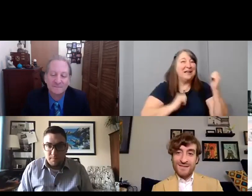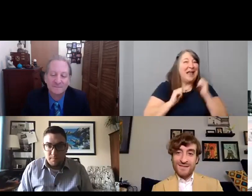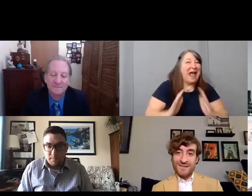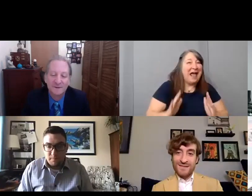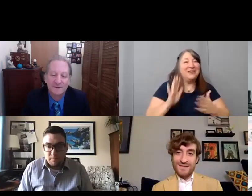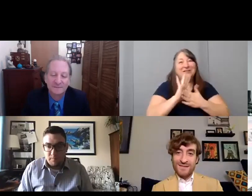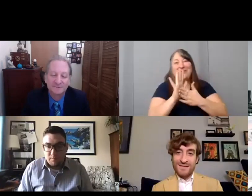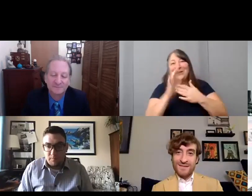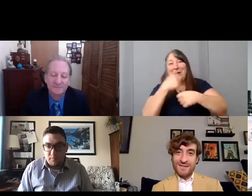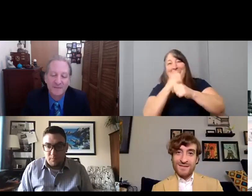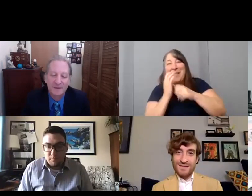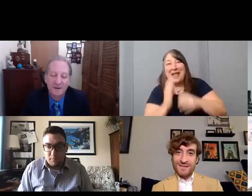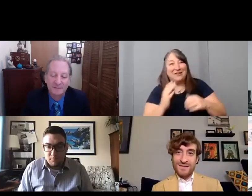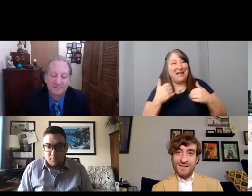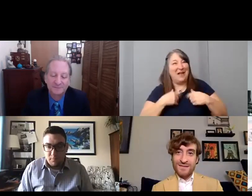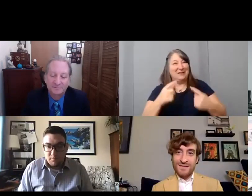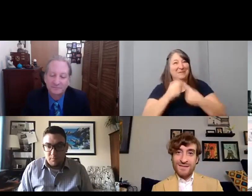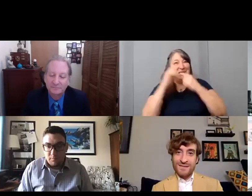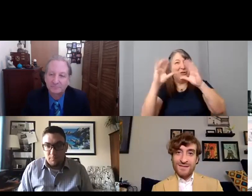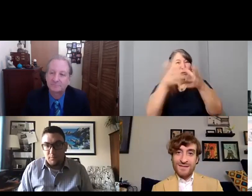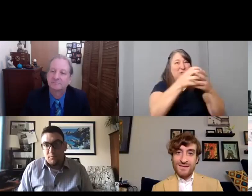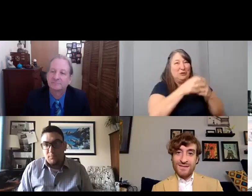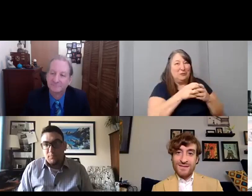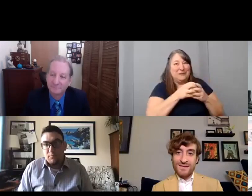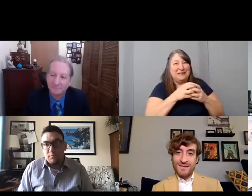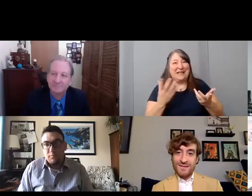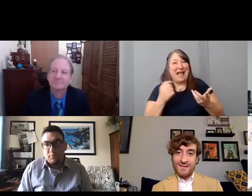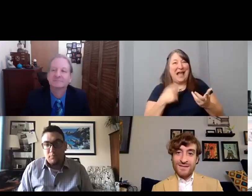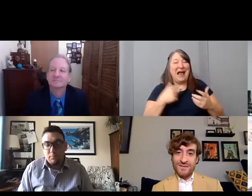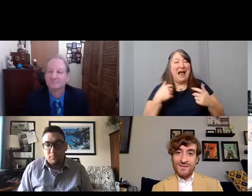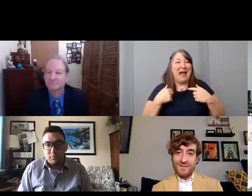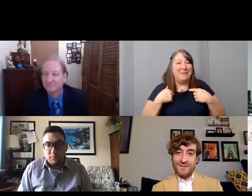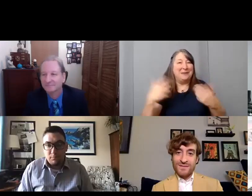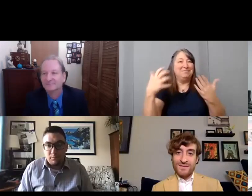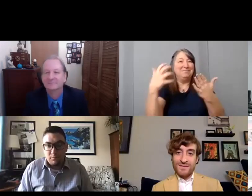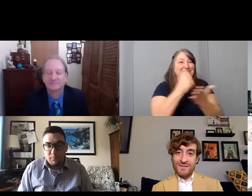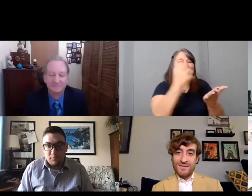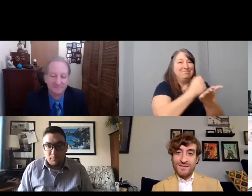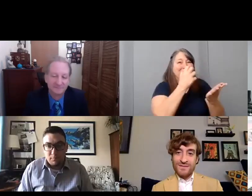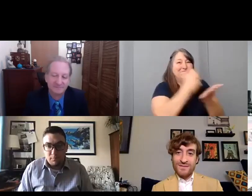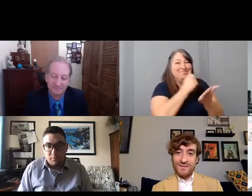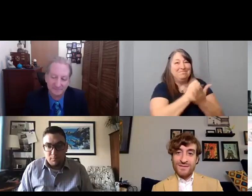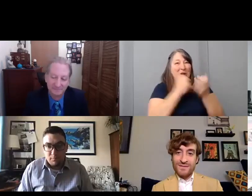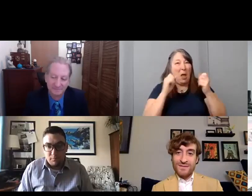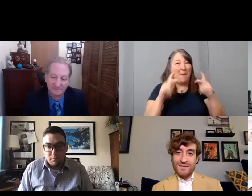um, I've just been given opportunities. Um, I I won amazing prizes. I am…